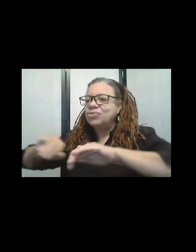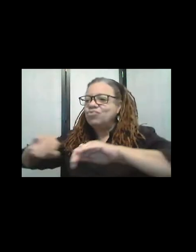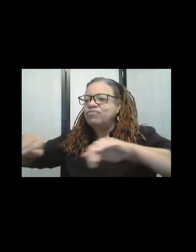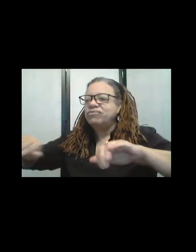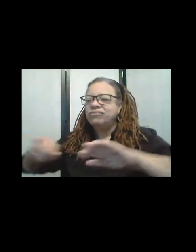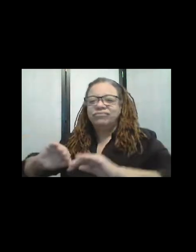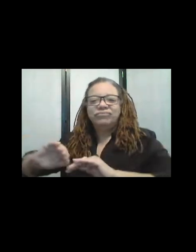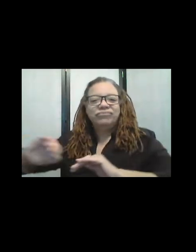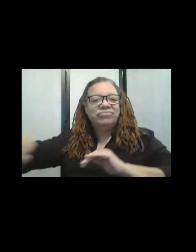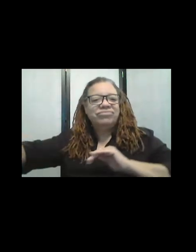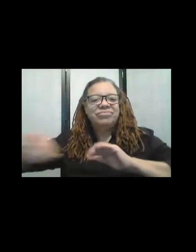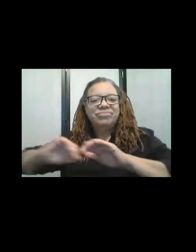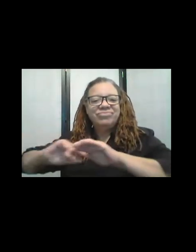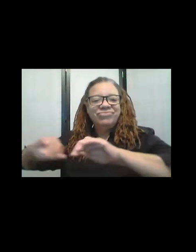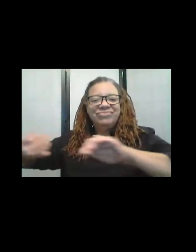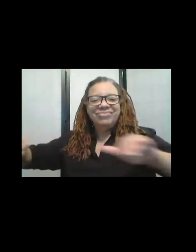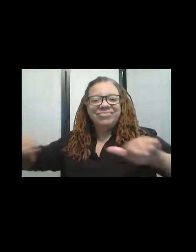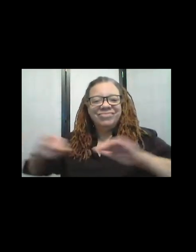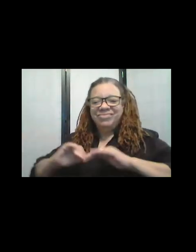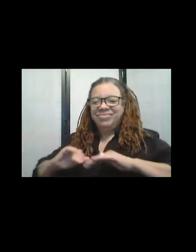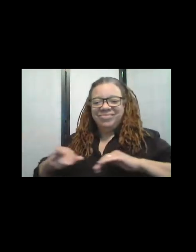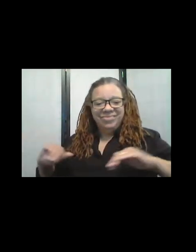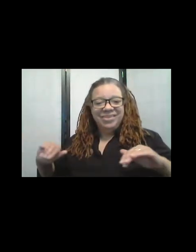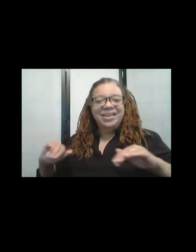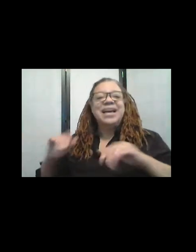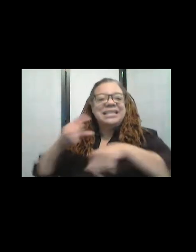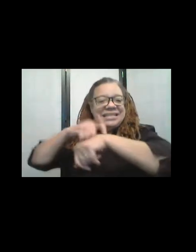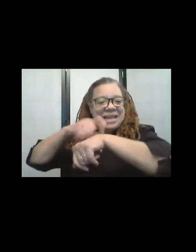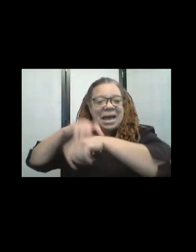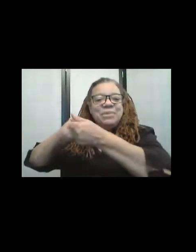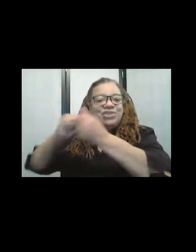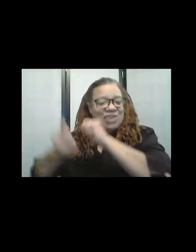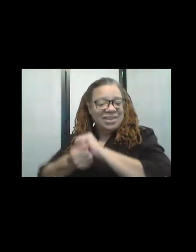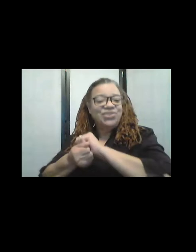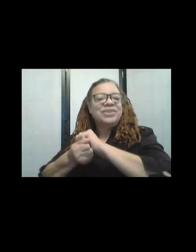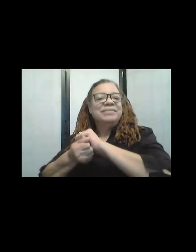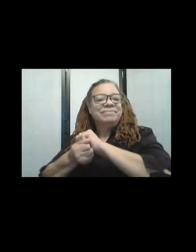Oh my gosh, how incredible! Yeah it really-- and we haven't ever seen